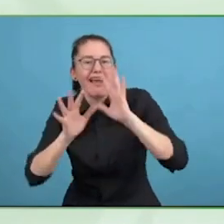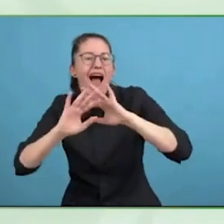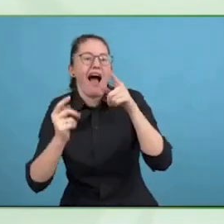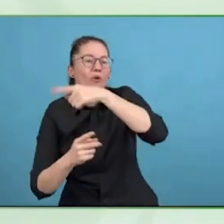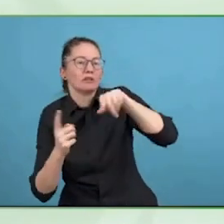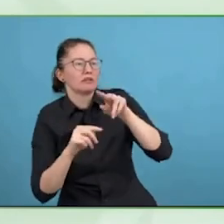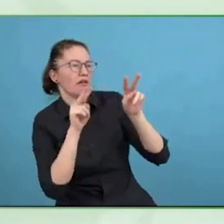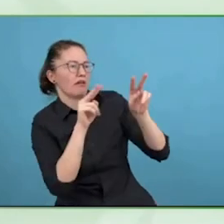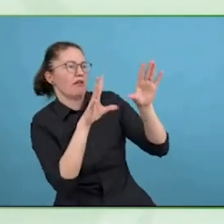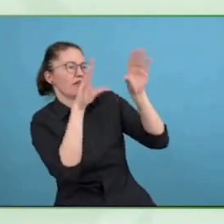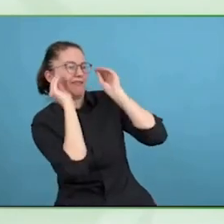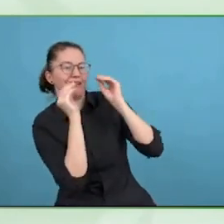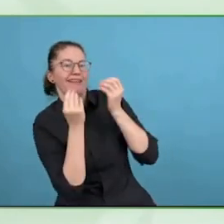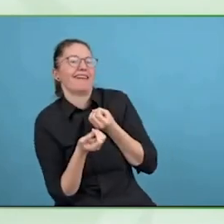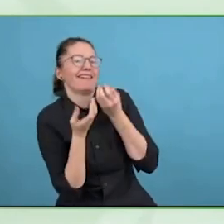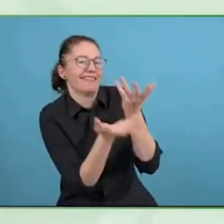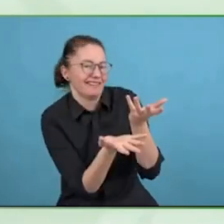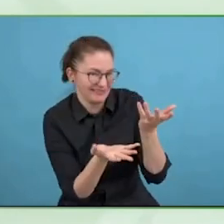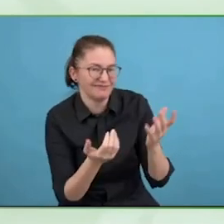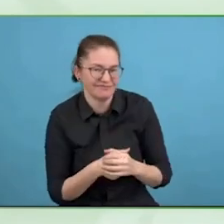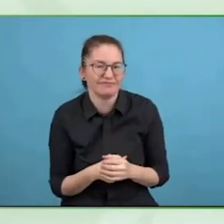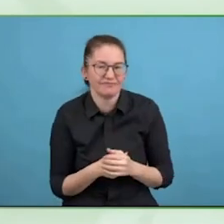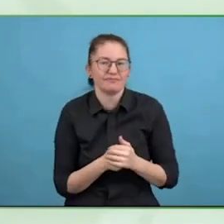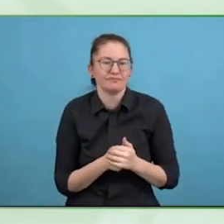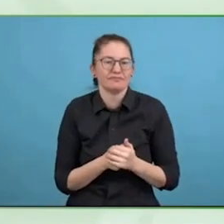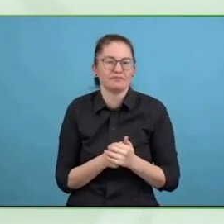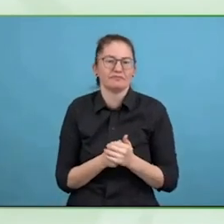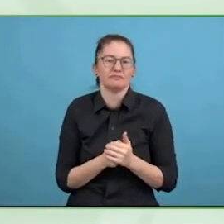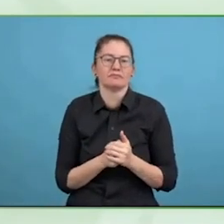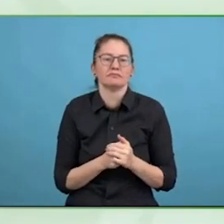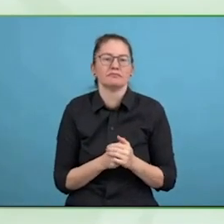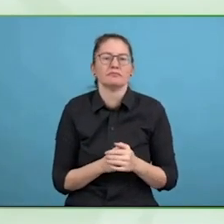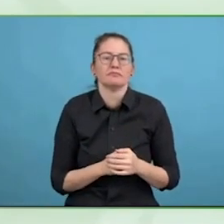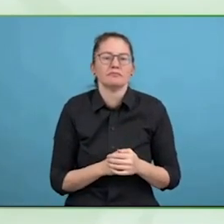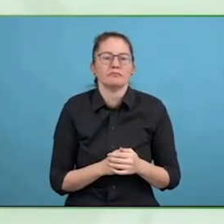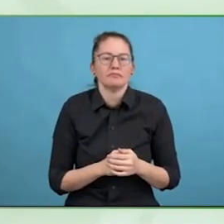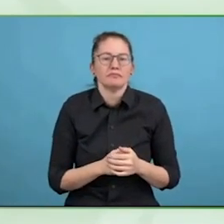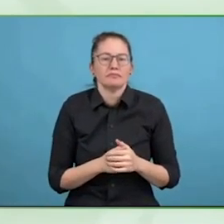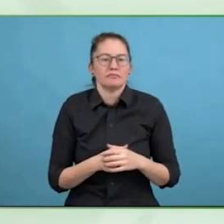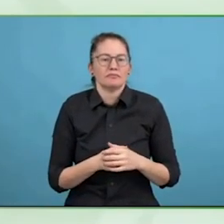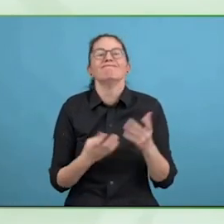We are a technology company, and we designed them to be inclusive